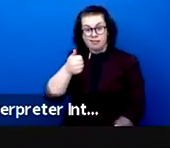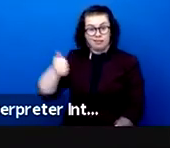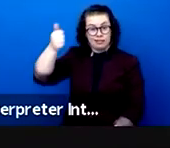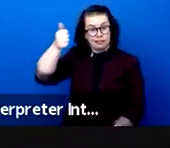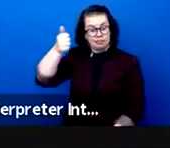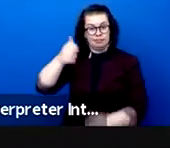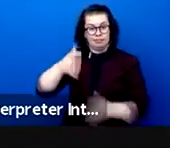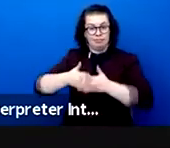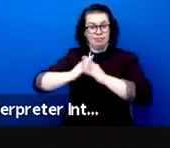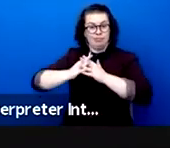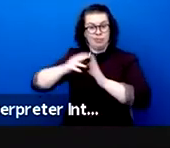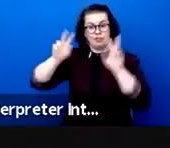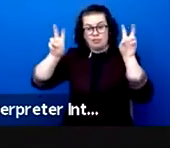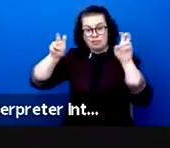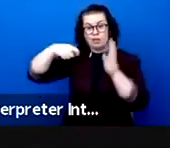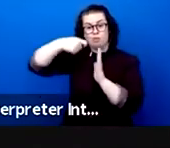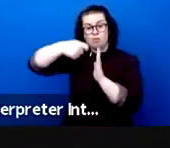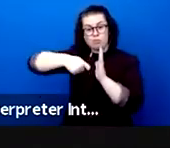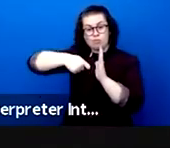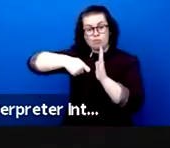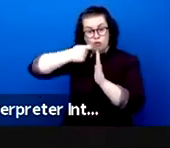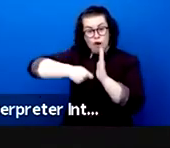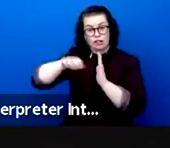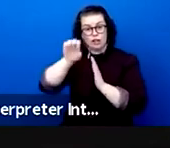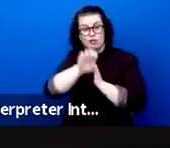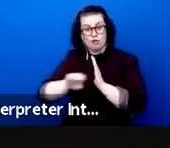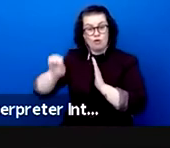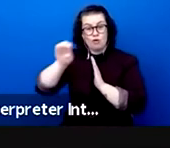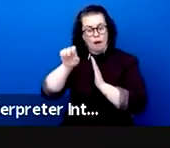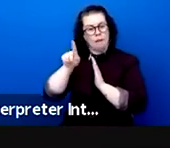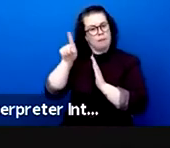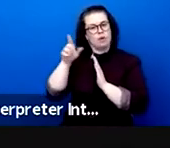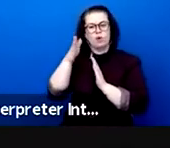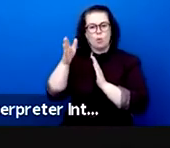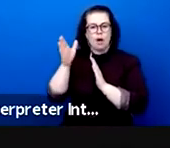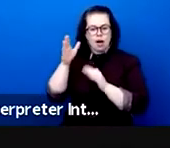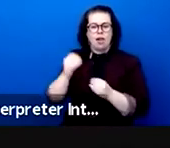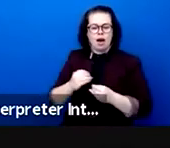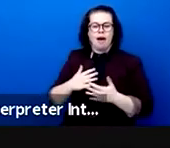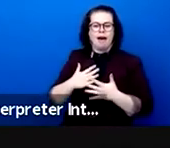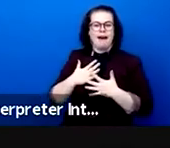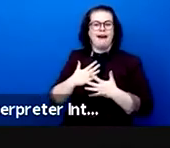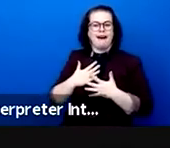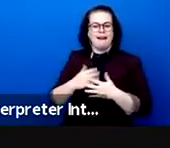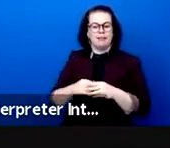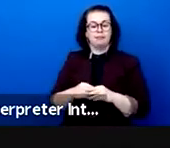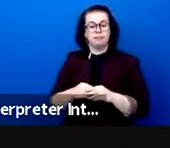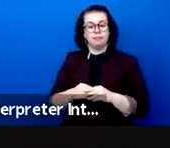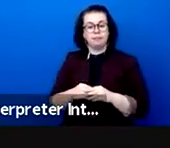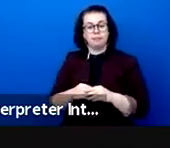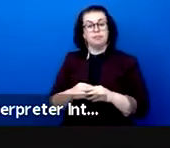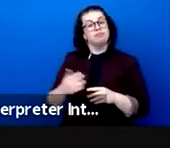Europa. A few months ago, thanks to Tiago Rodrigues, we called each other with Maria.